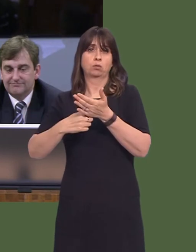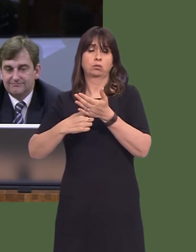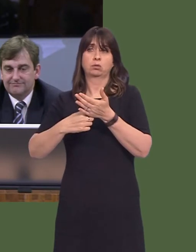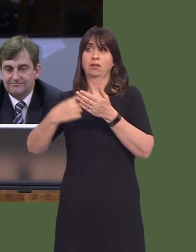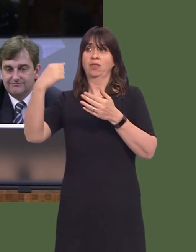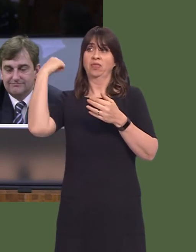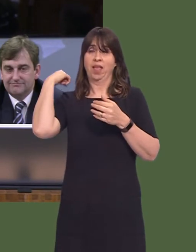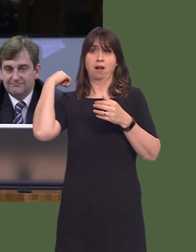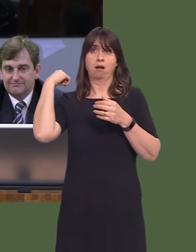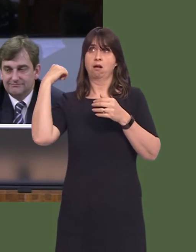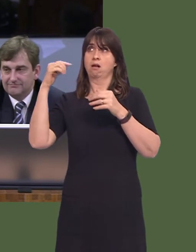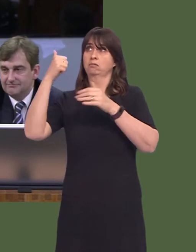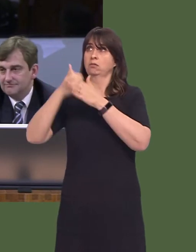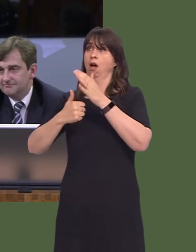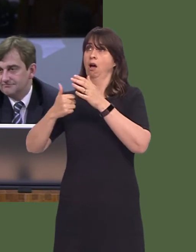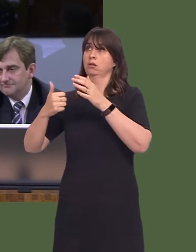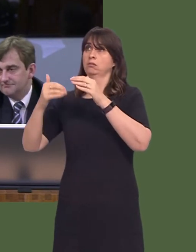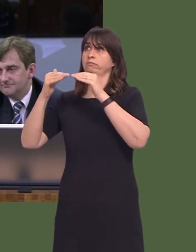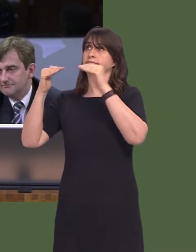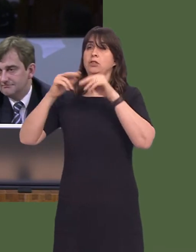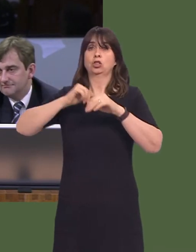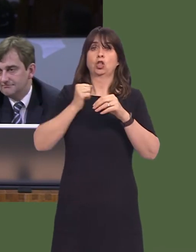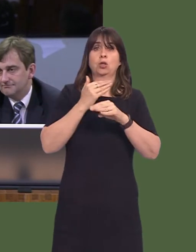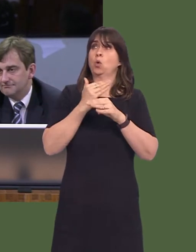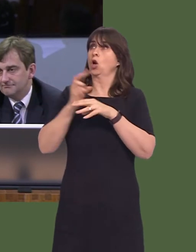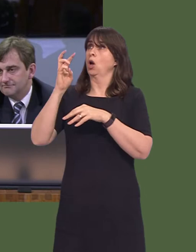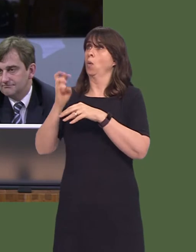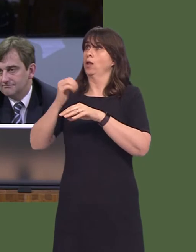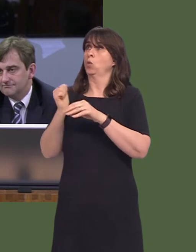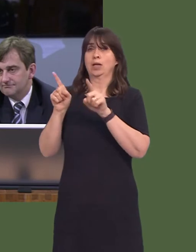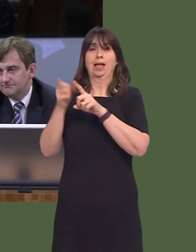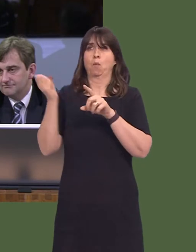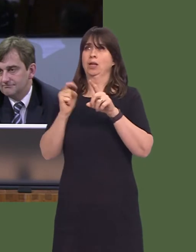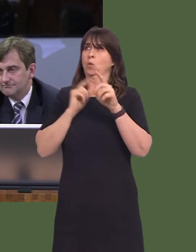was exactly the same for a Welsh worker and a Scottish worker. Why, with 17,500 words